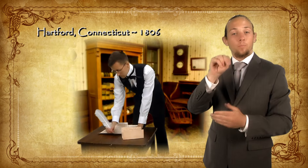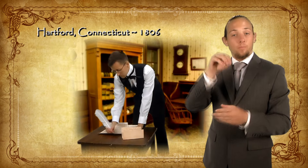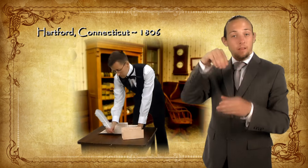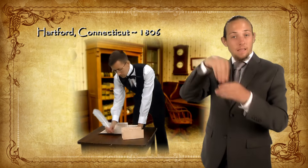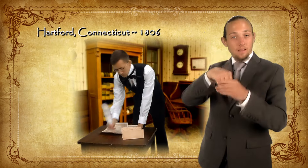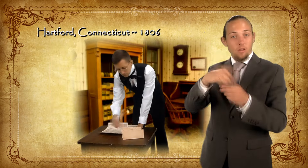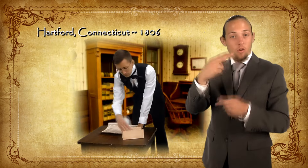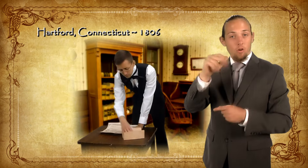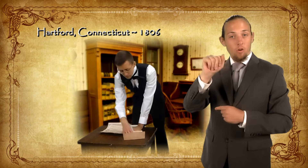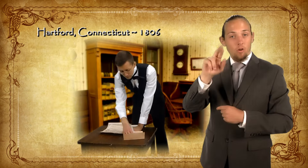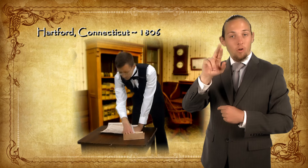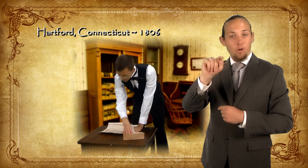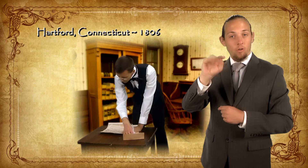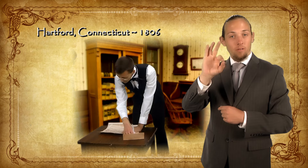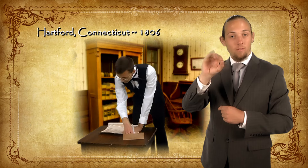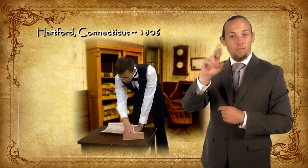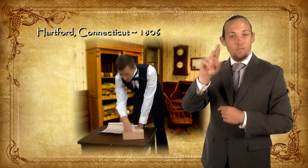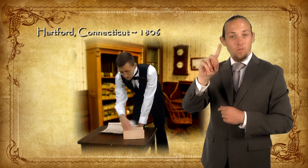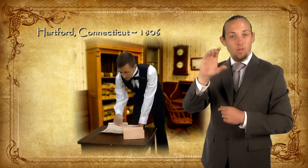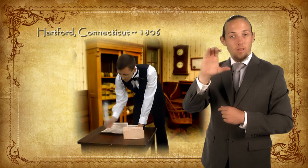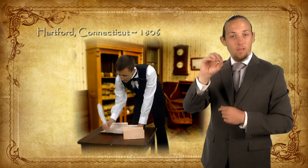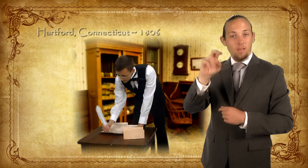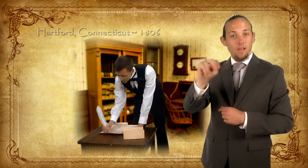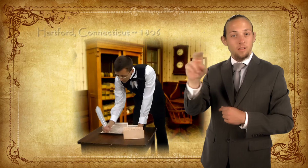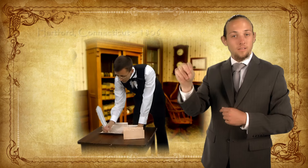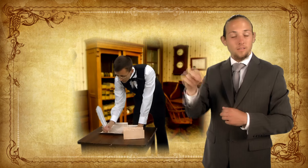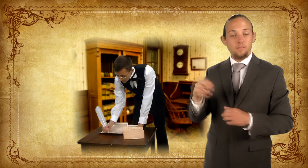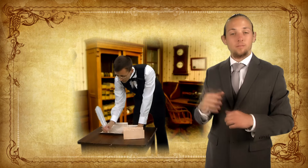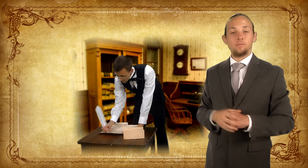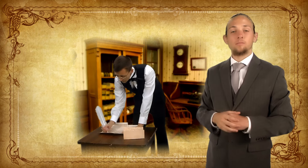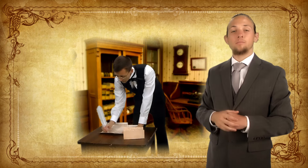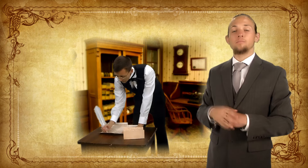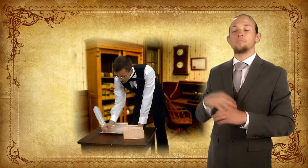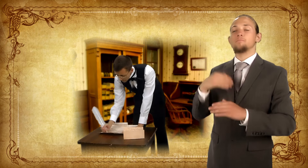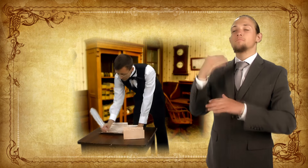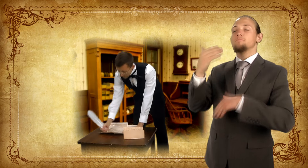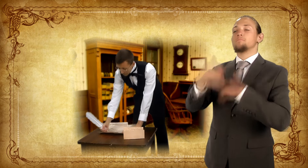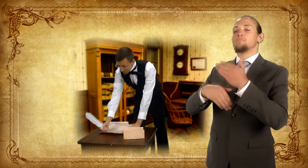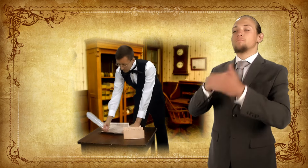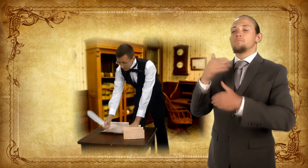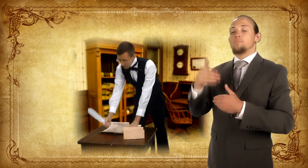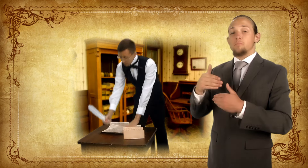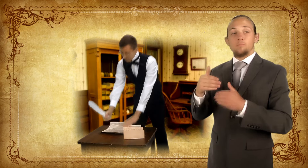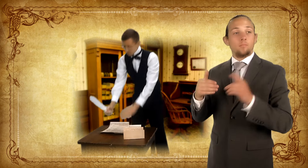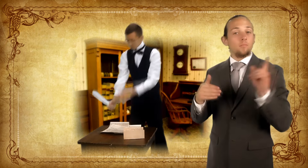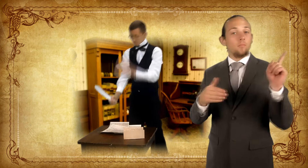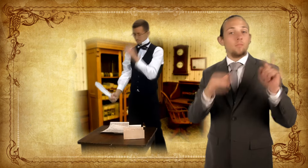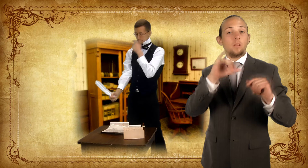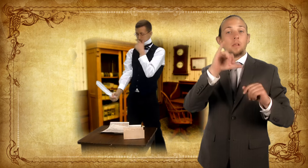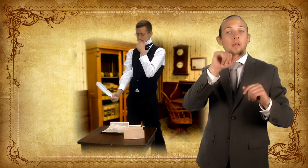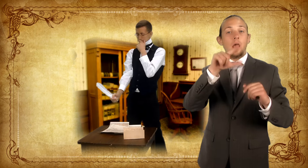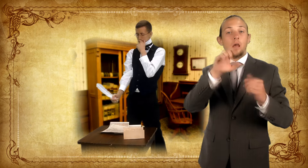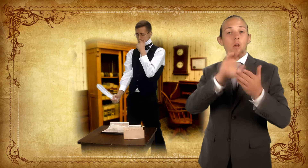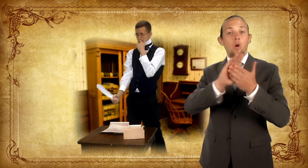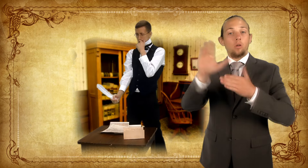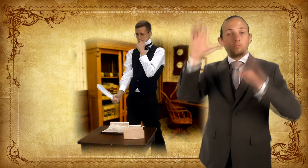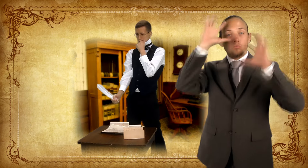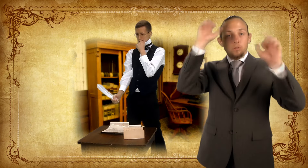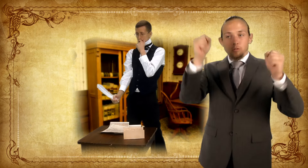in Hartford, Connecticut. In time, the President of Yale College